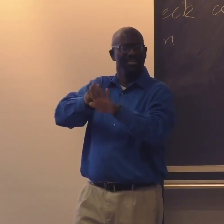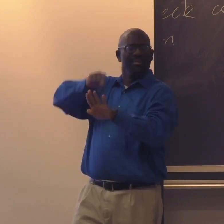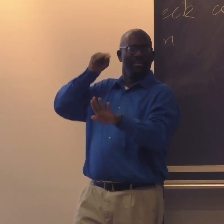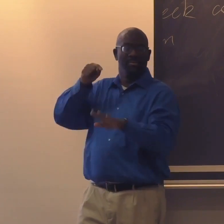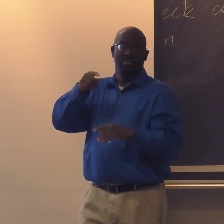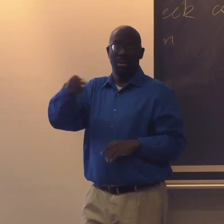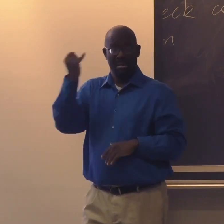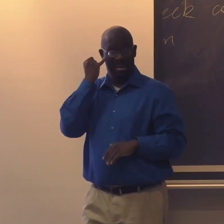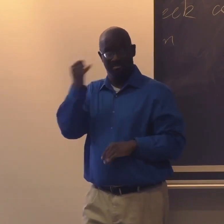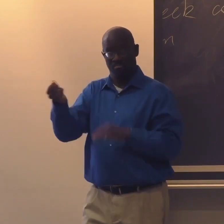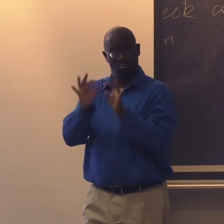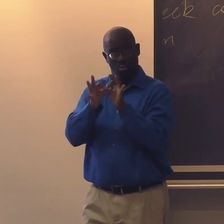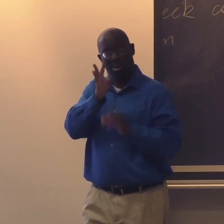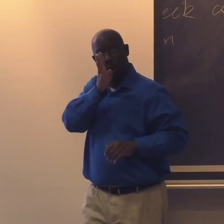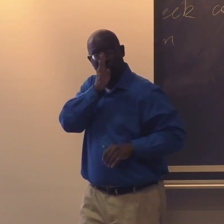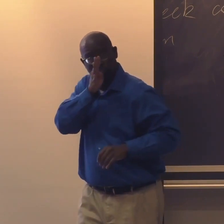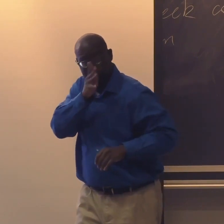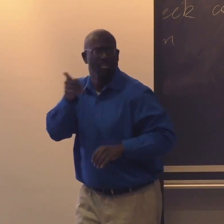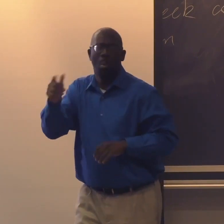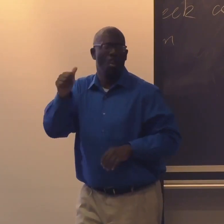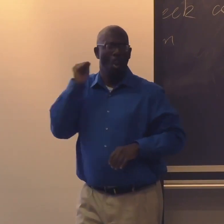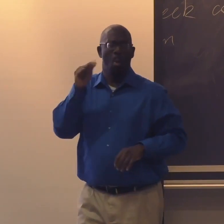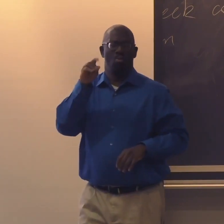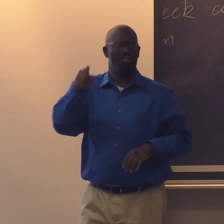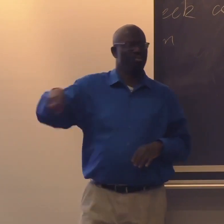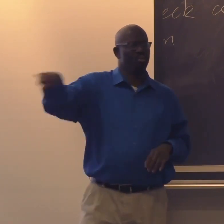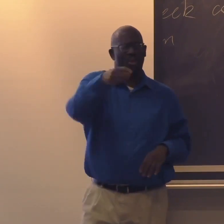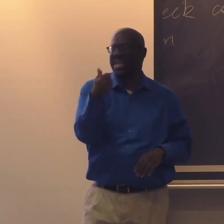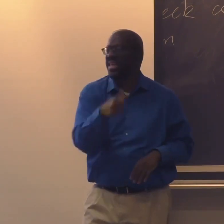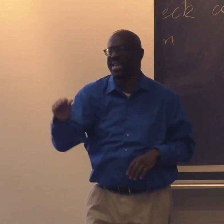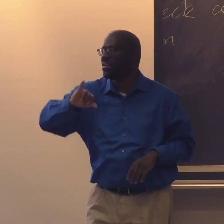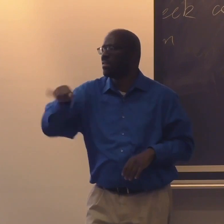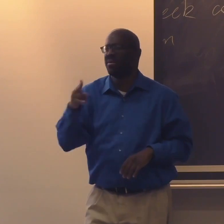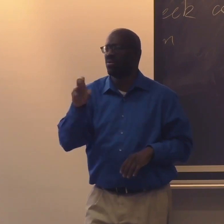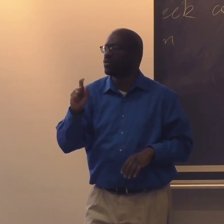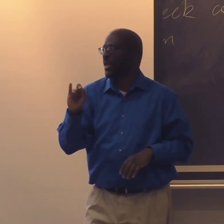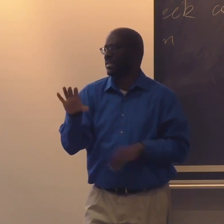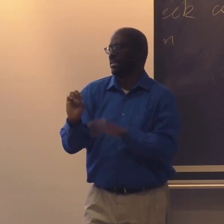There's some neat linguistic meanings behind different words that the interpreters are not going